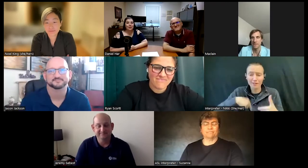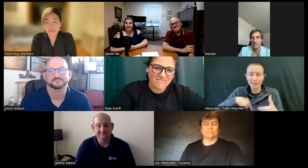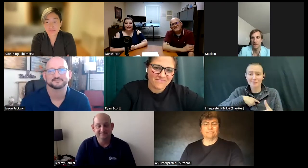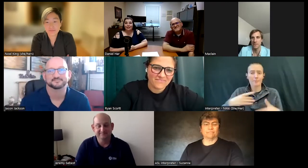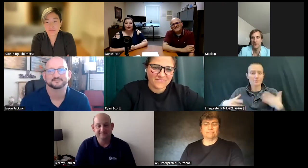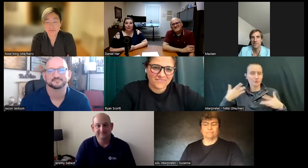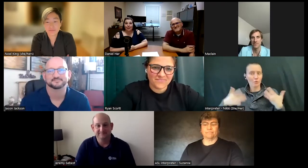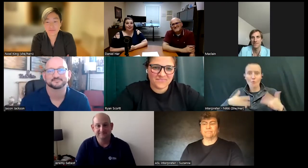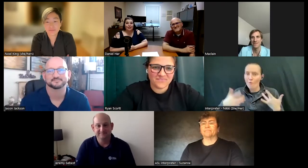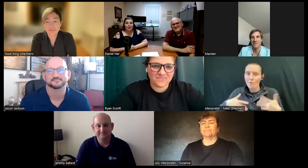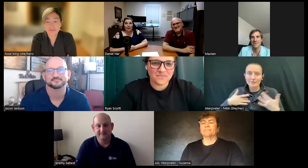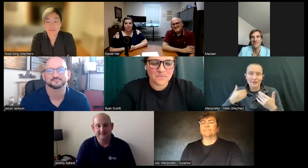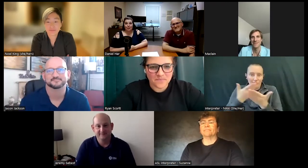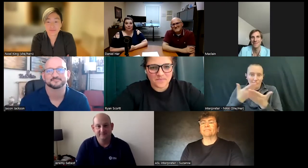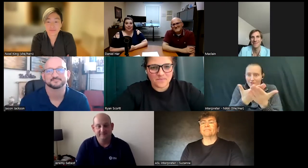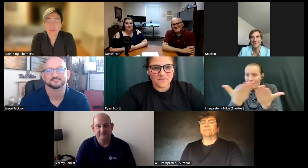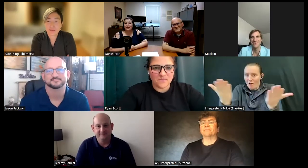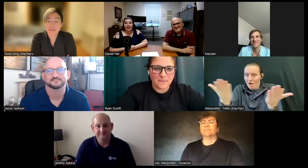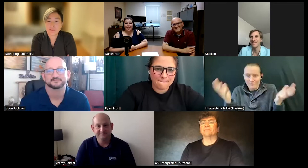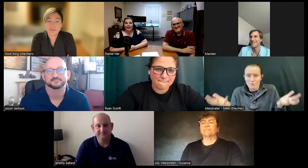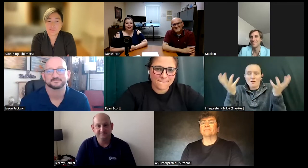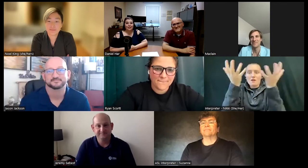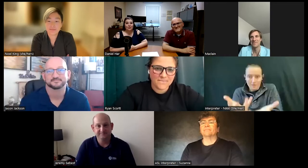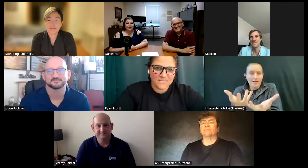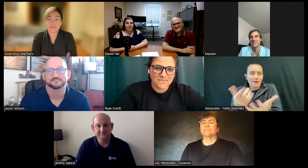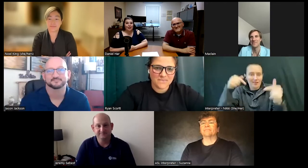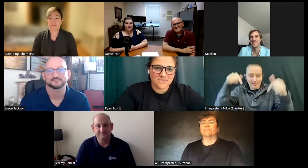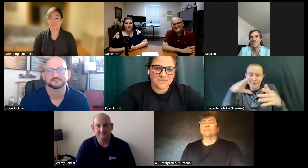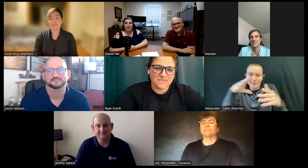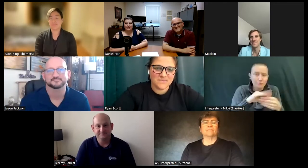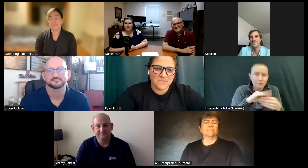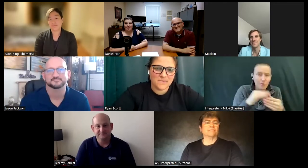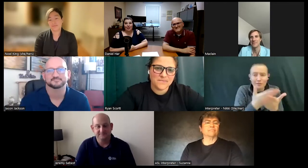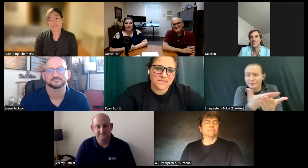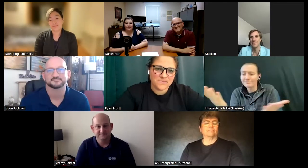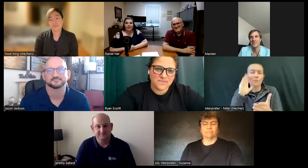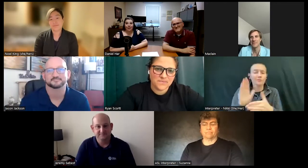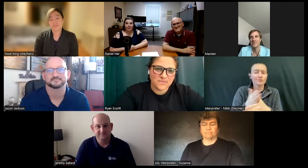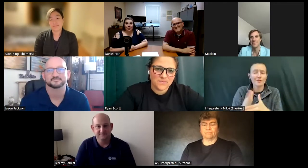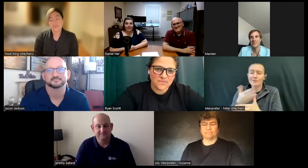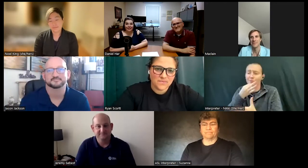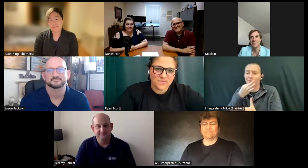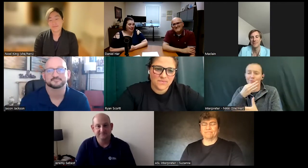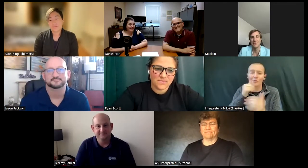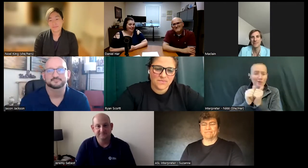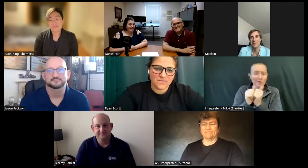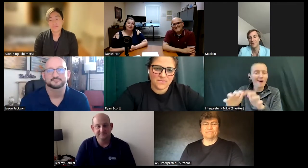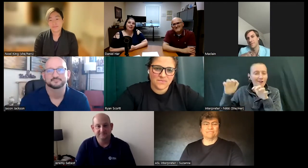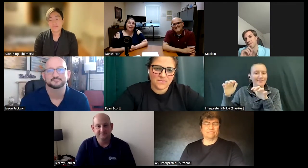excited for everything that you guys bring to our table and the stories that you guys are going to be able to share with all of our audience. That's amazing.